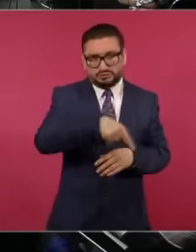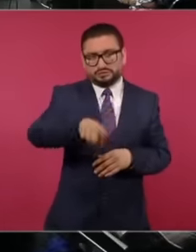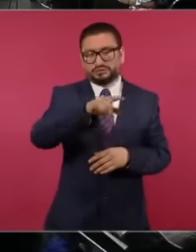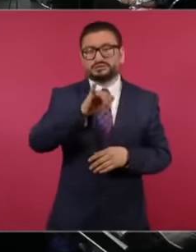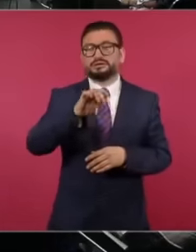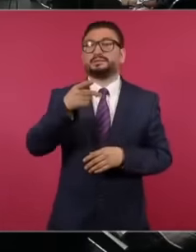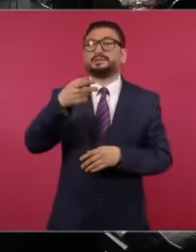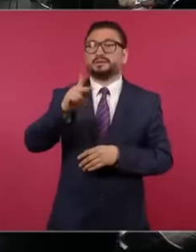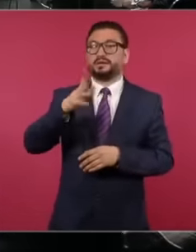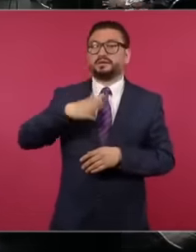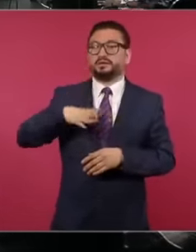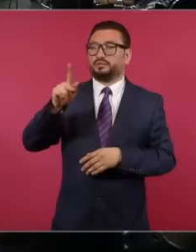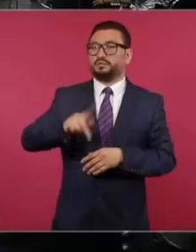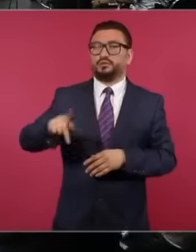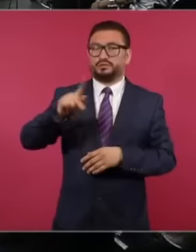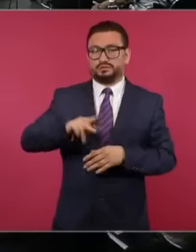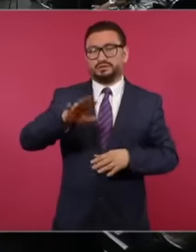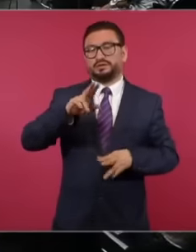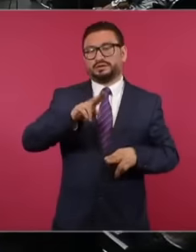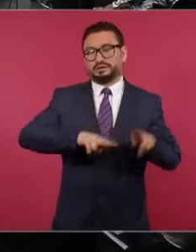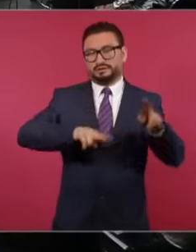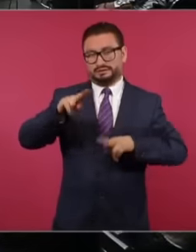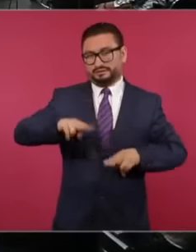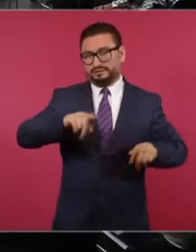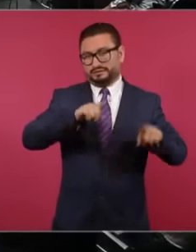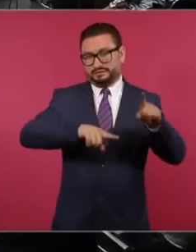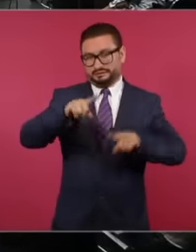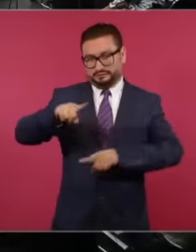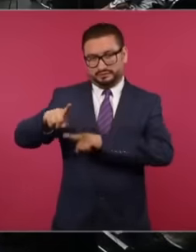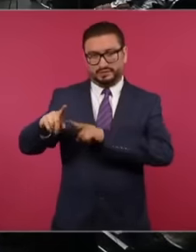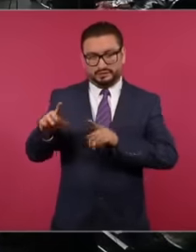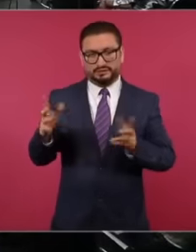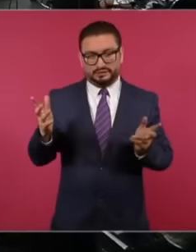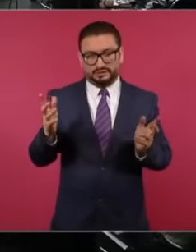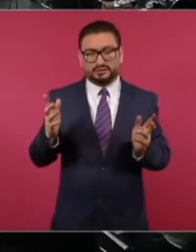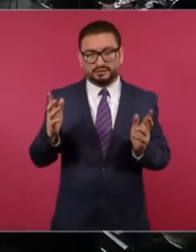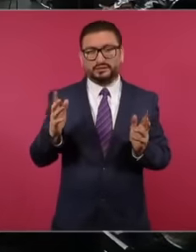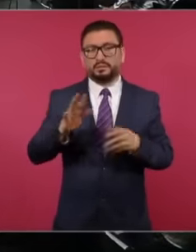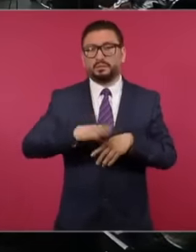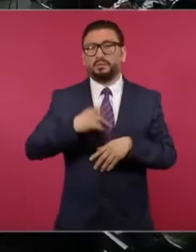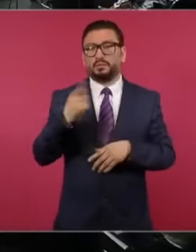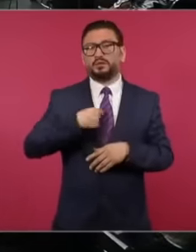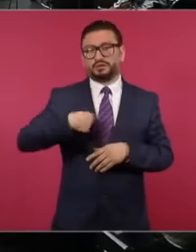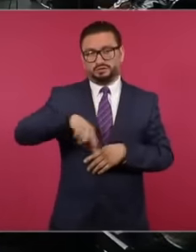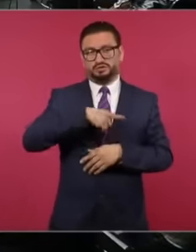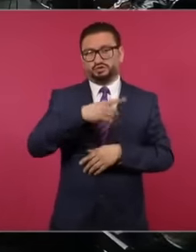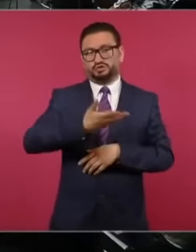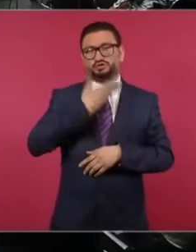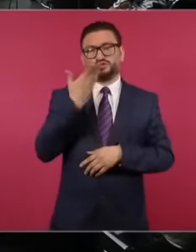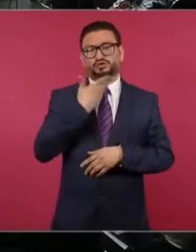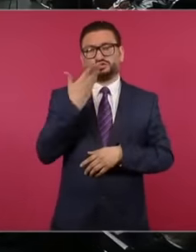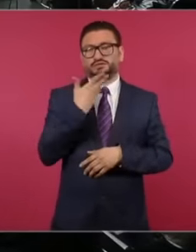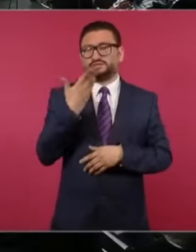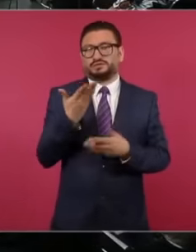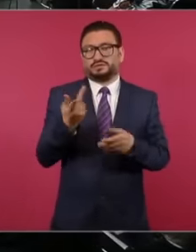my people have a level. Maybe because yes, they got used to blaming